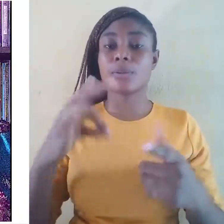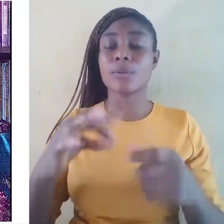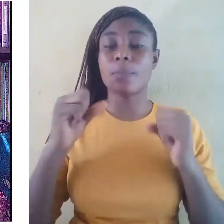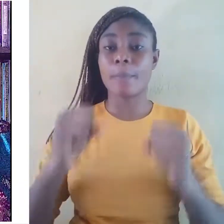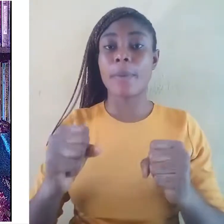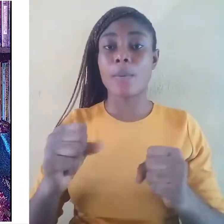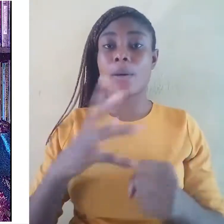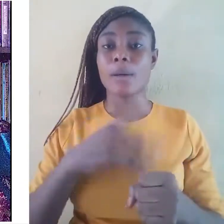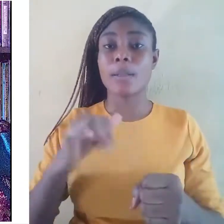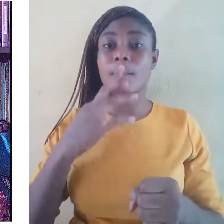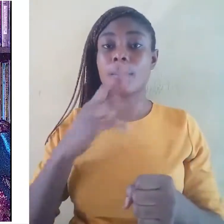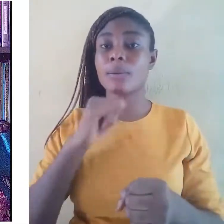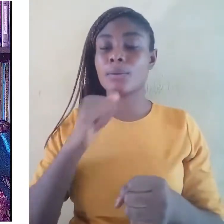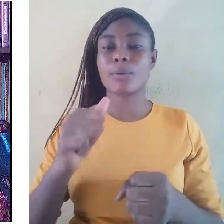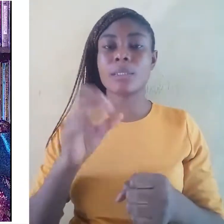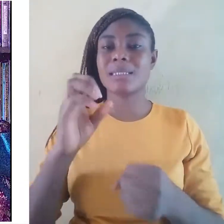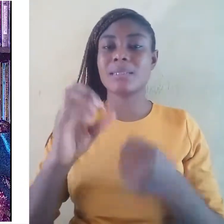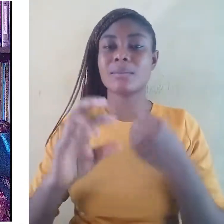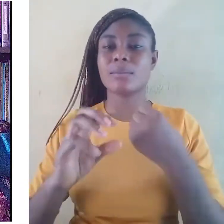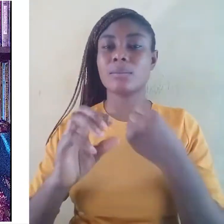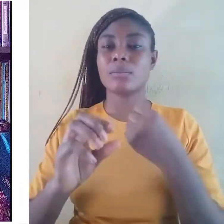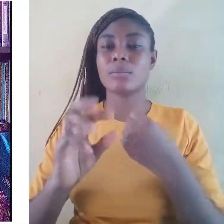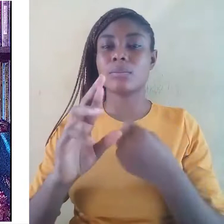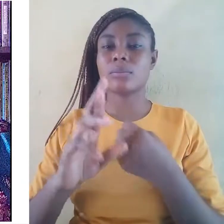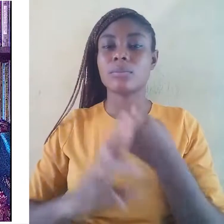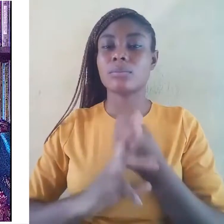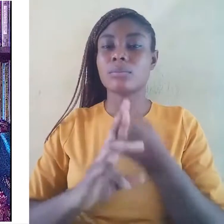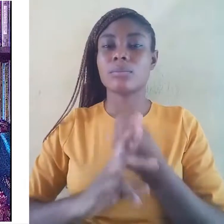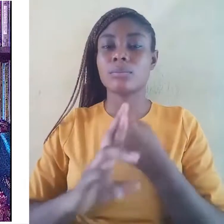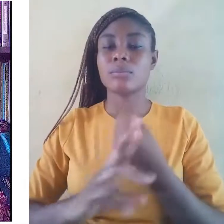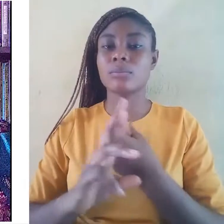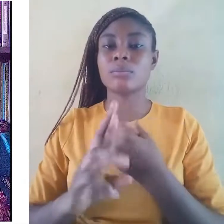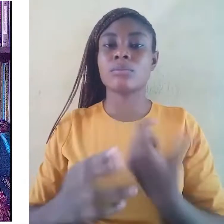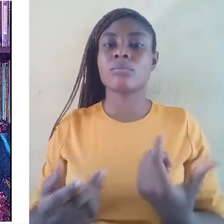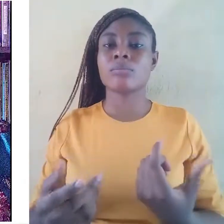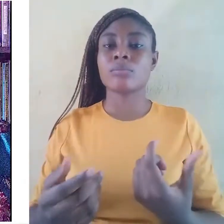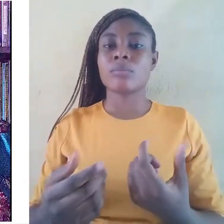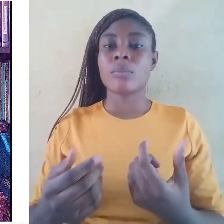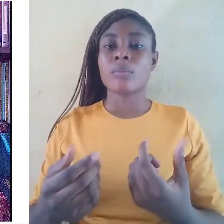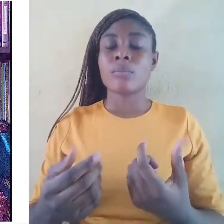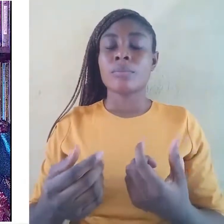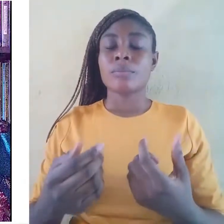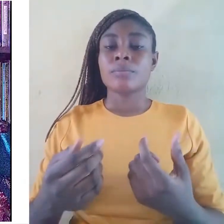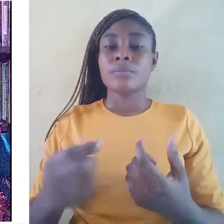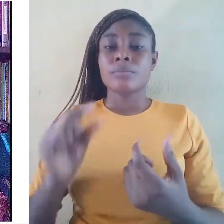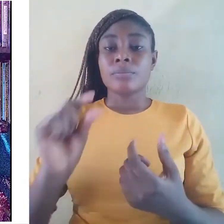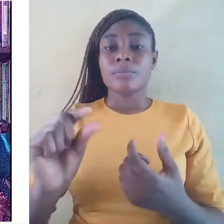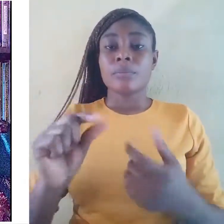On the other hand, minority languages are discriminated against and highly threatened